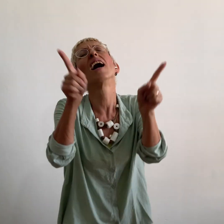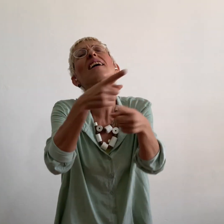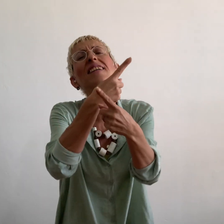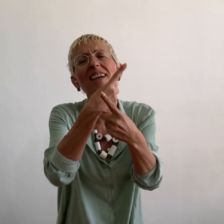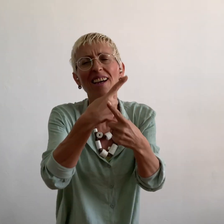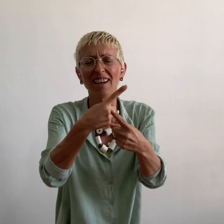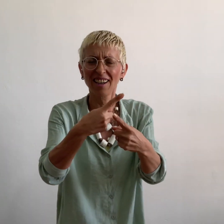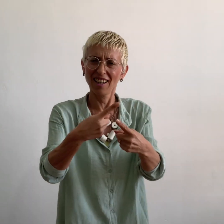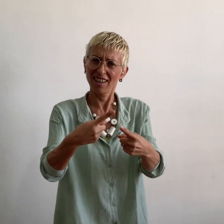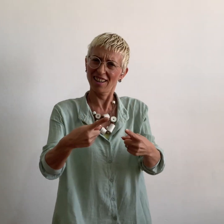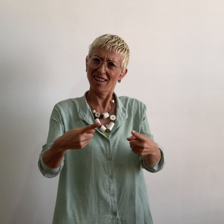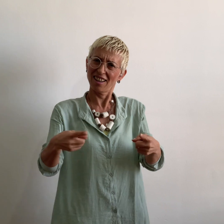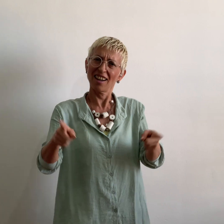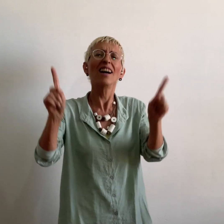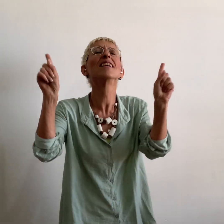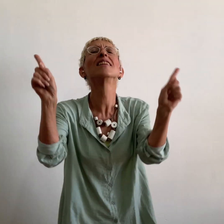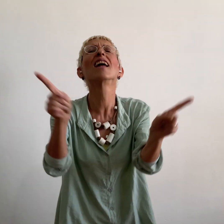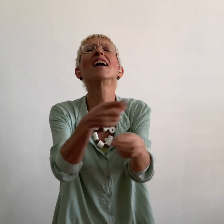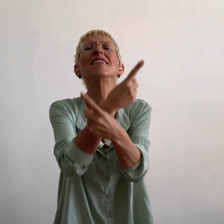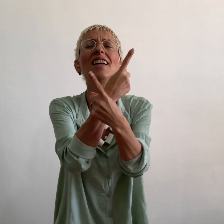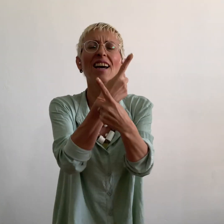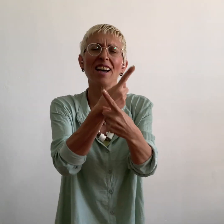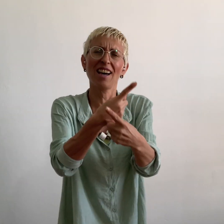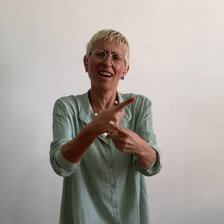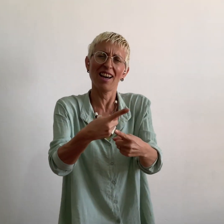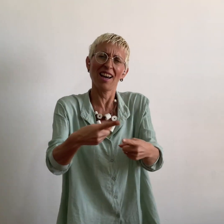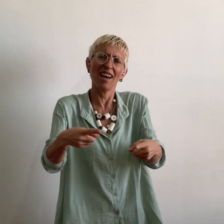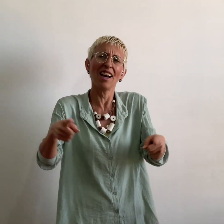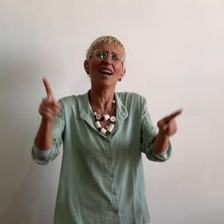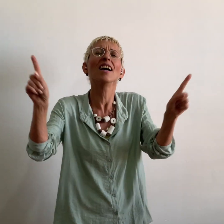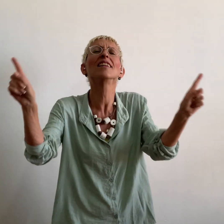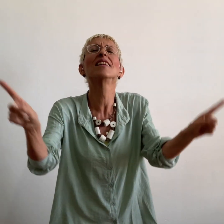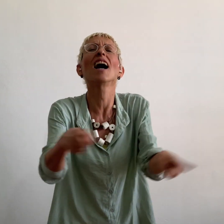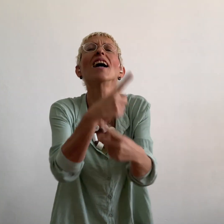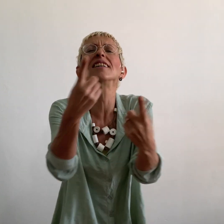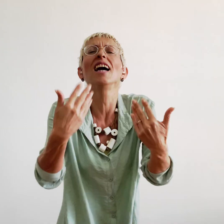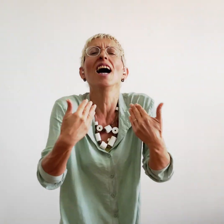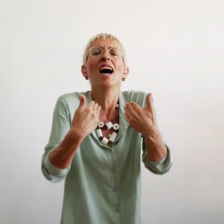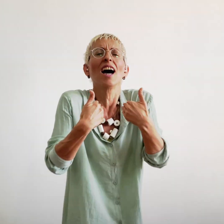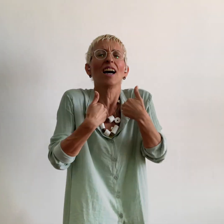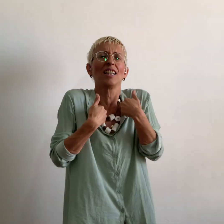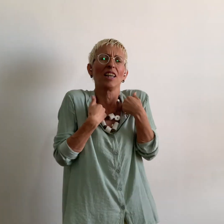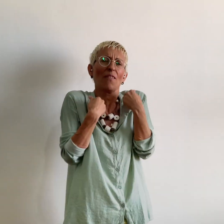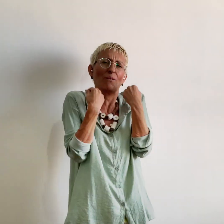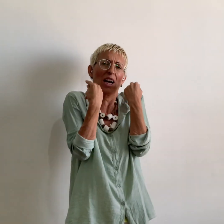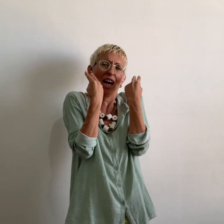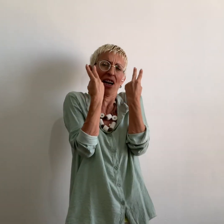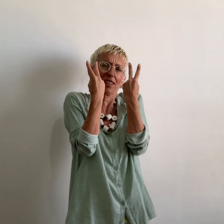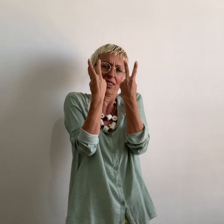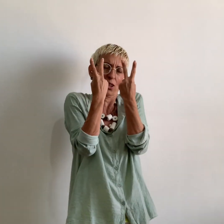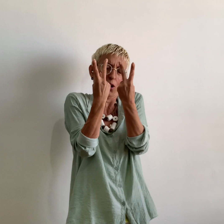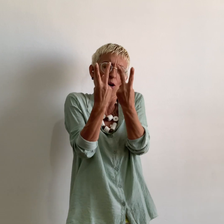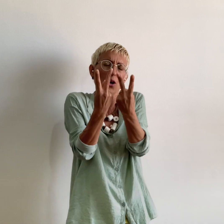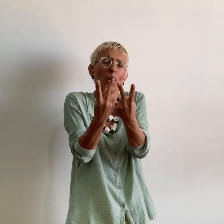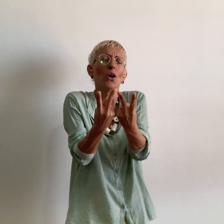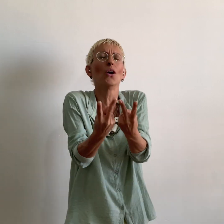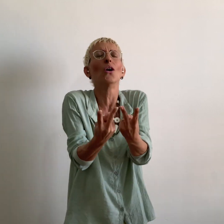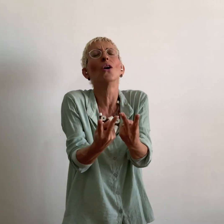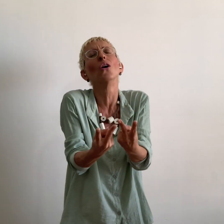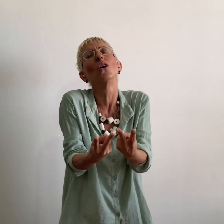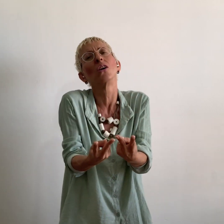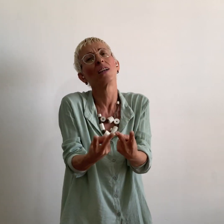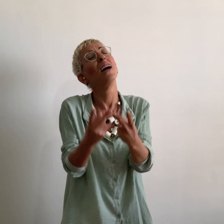Play, Play for me and i will be back